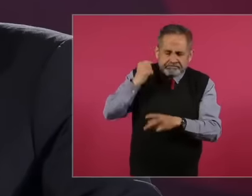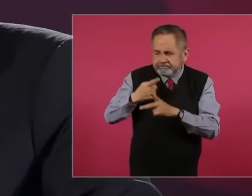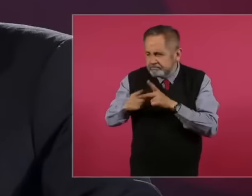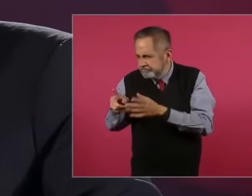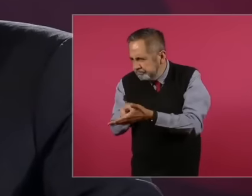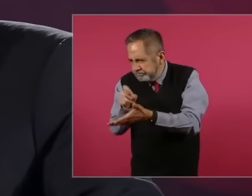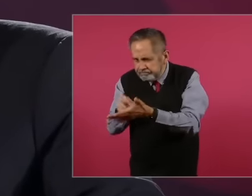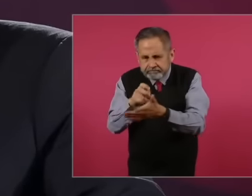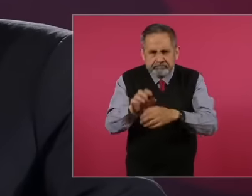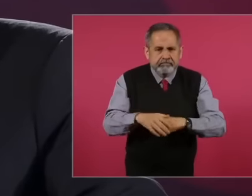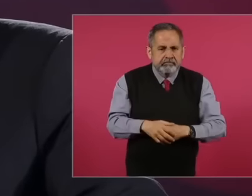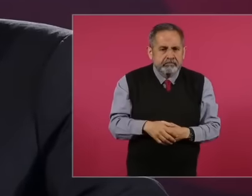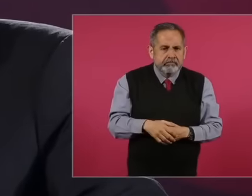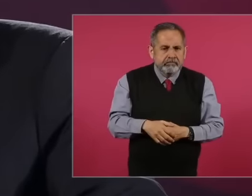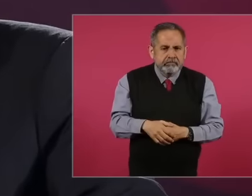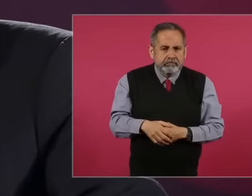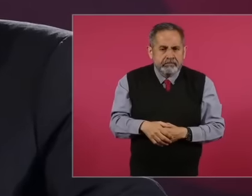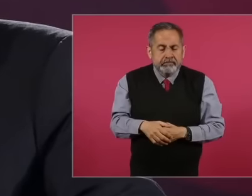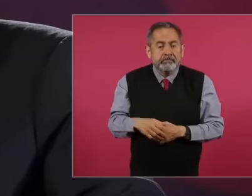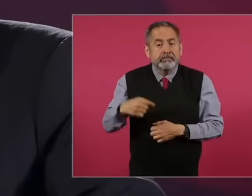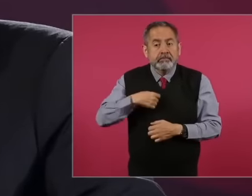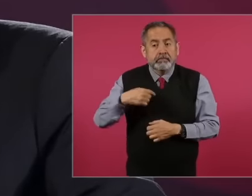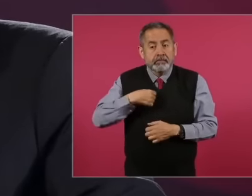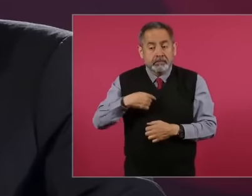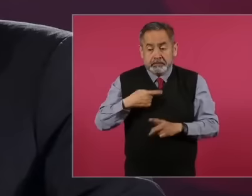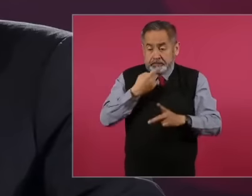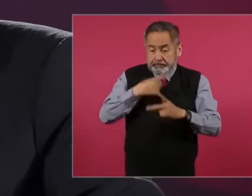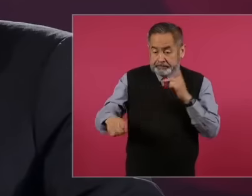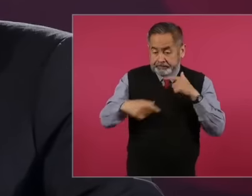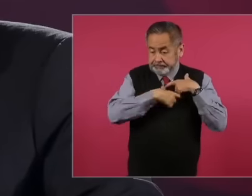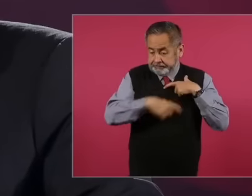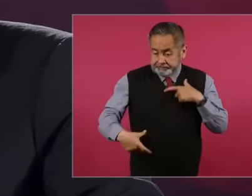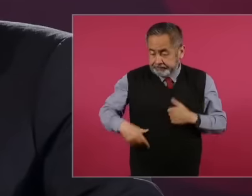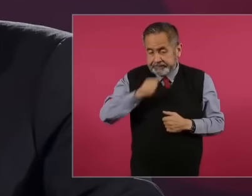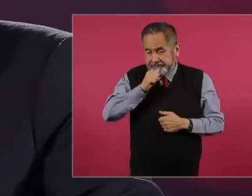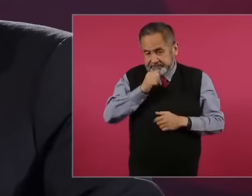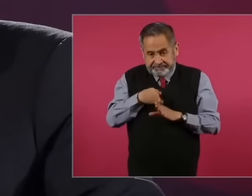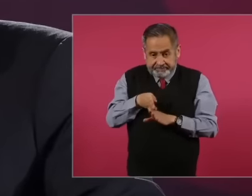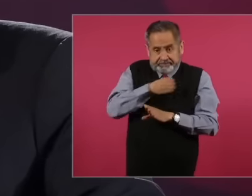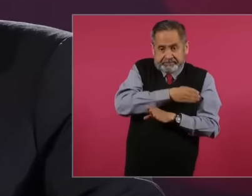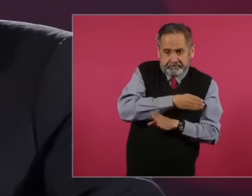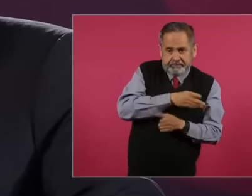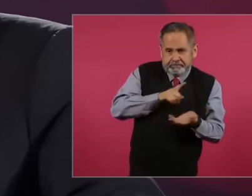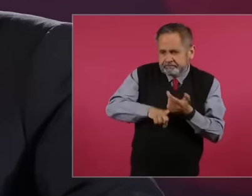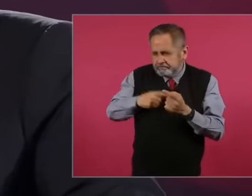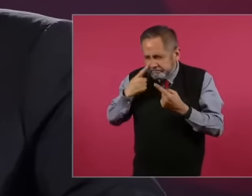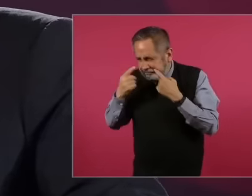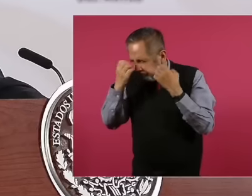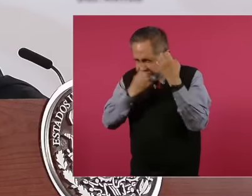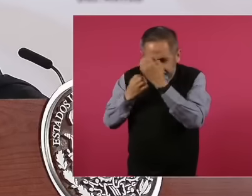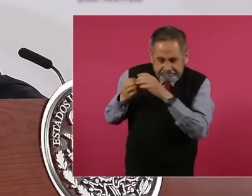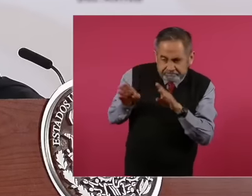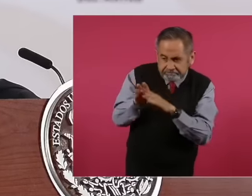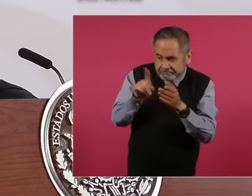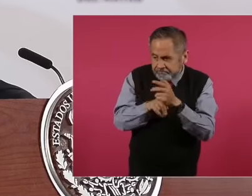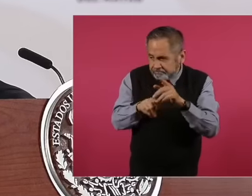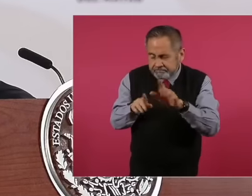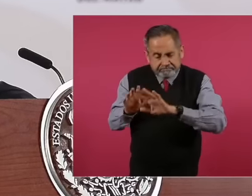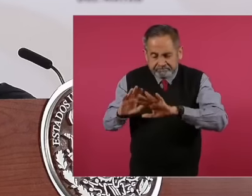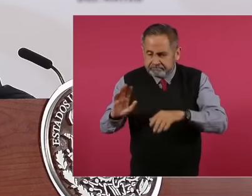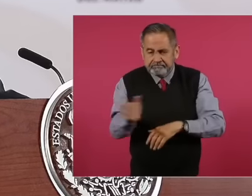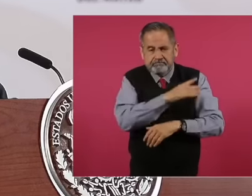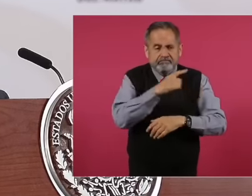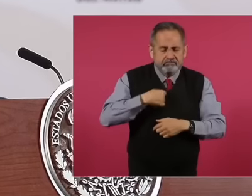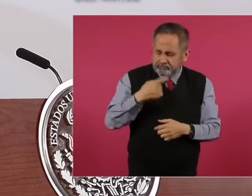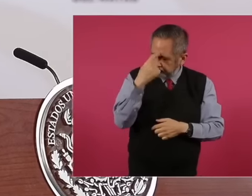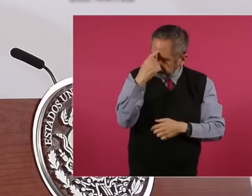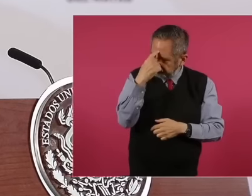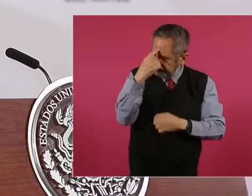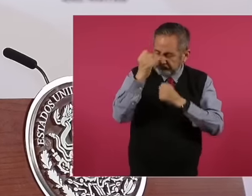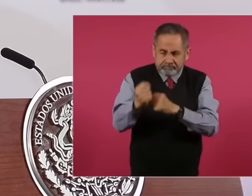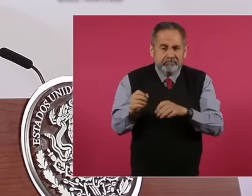In fact, since before we arrived at the government we are convinced that